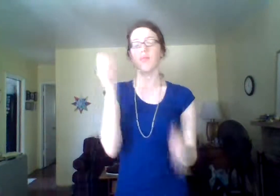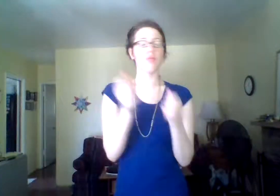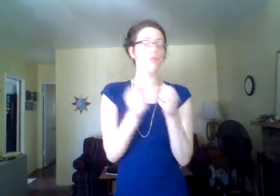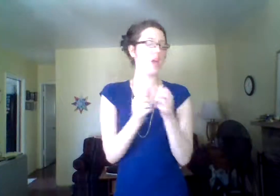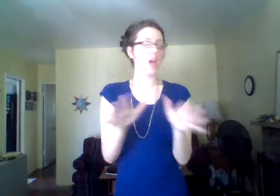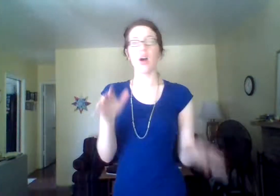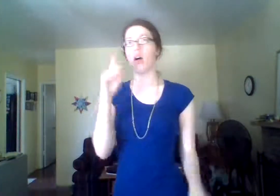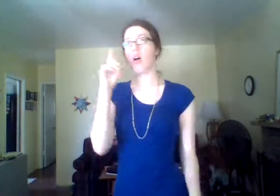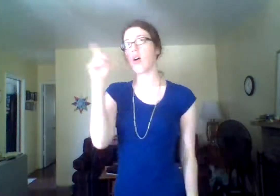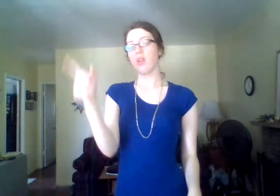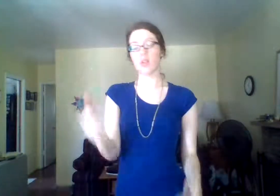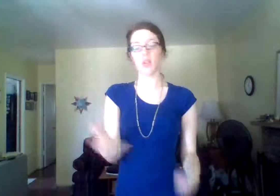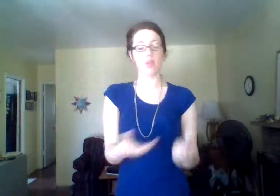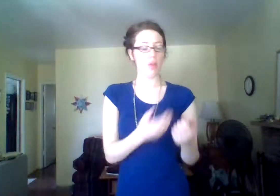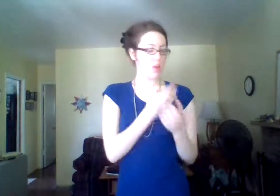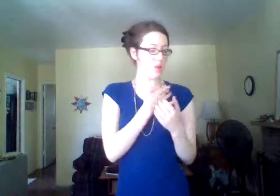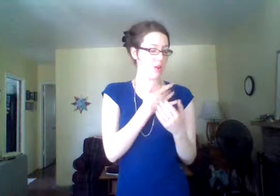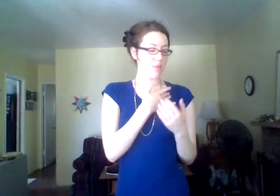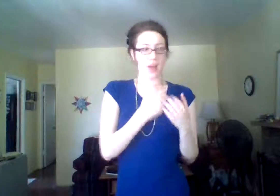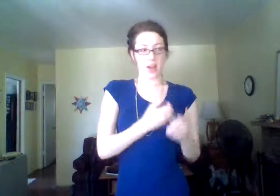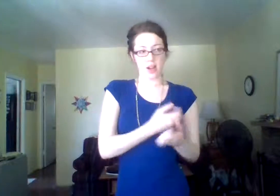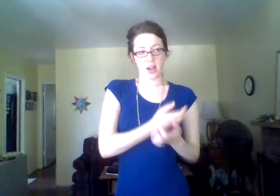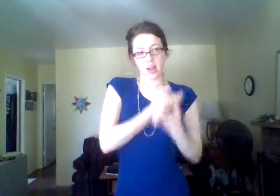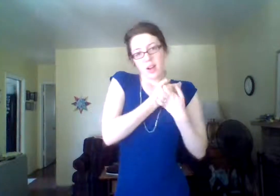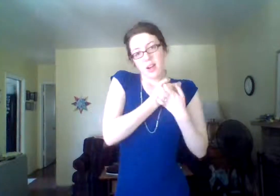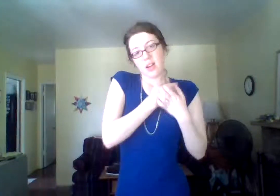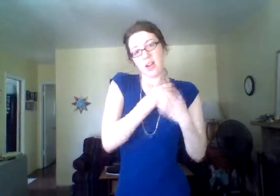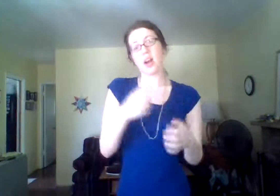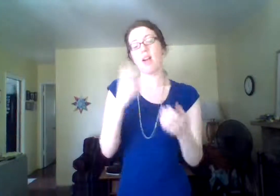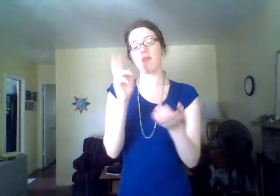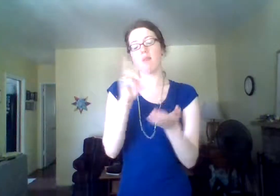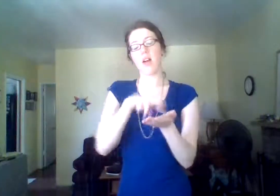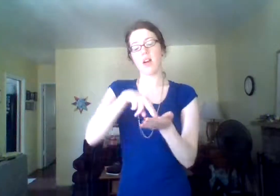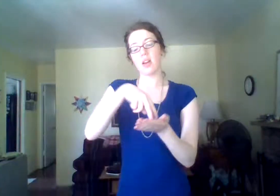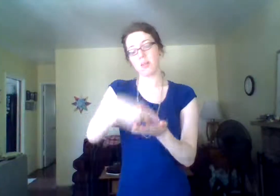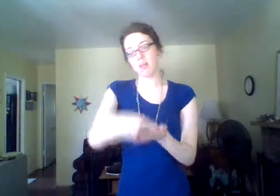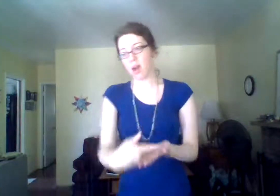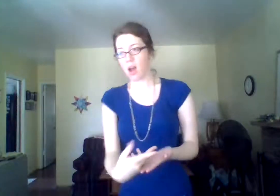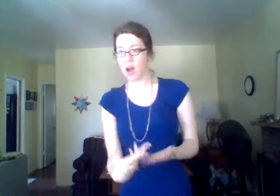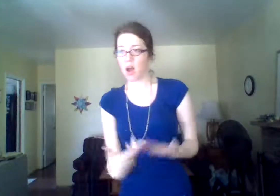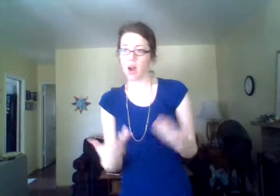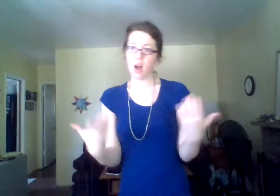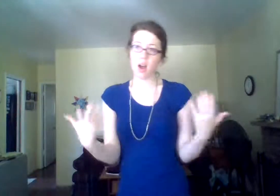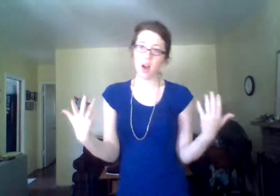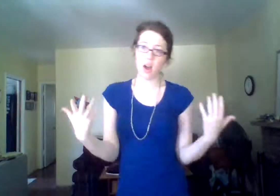WHY? WITHOUT YOU HOLD HEART HOLD I FALL DOWN.